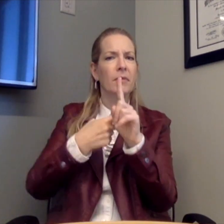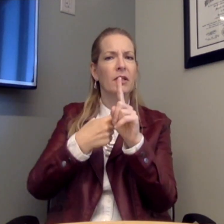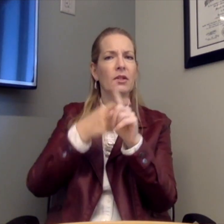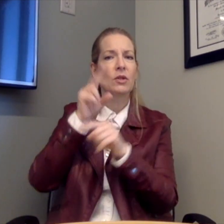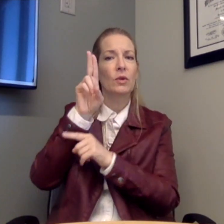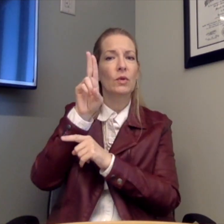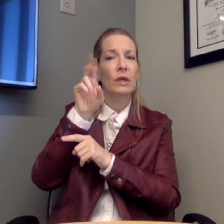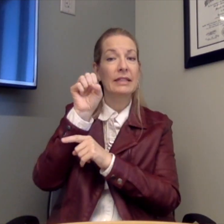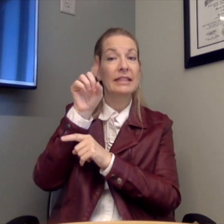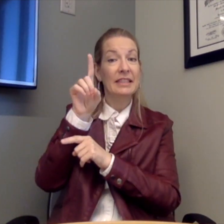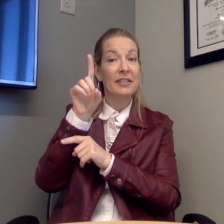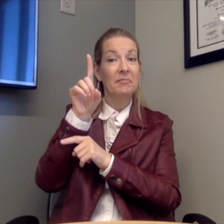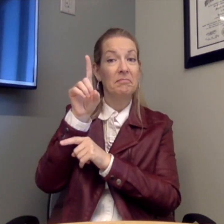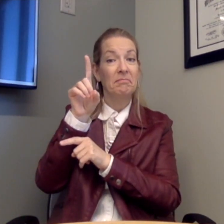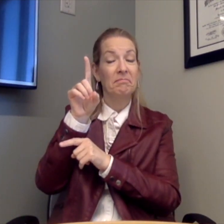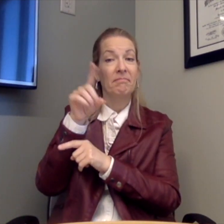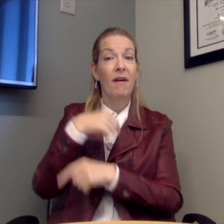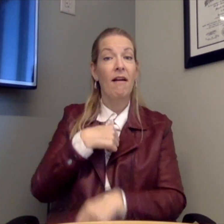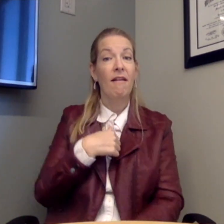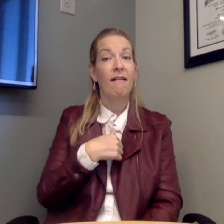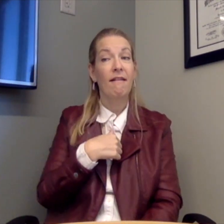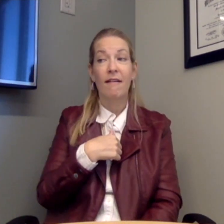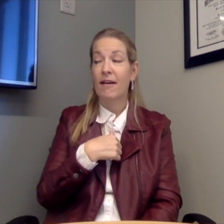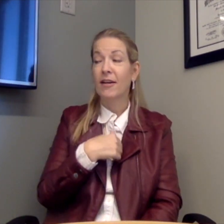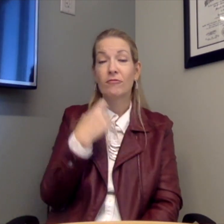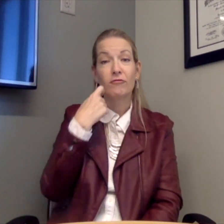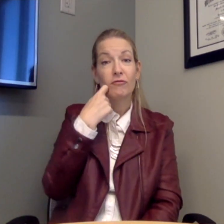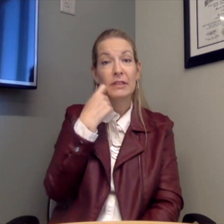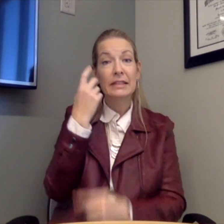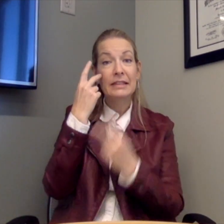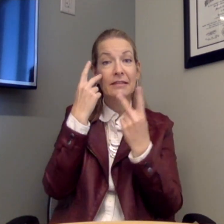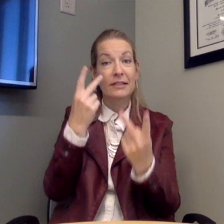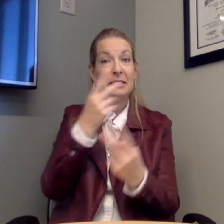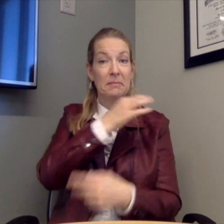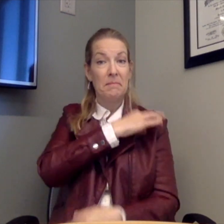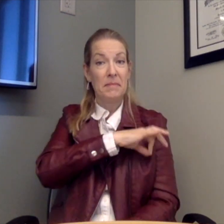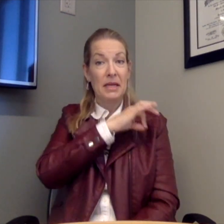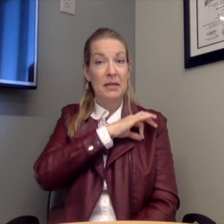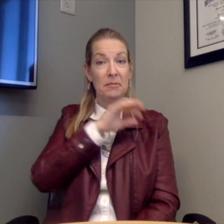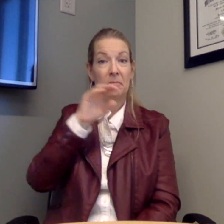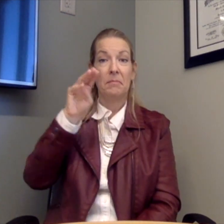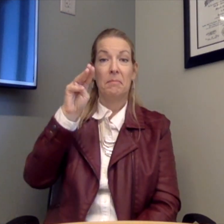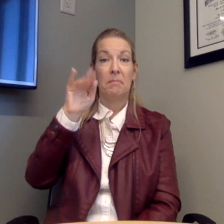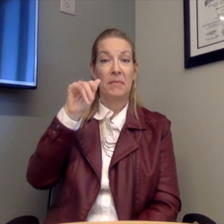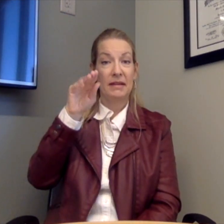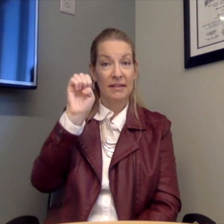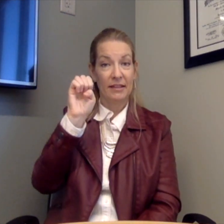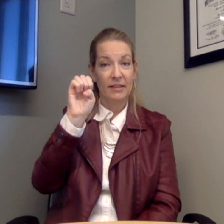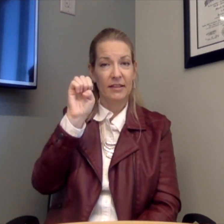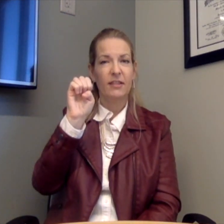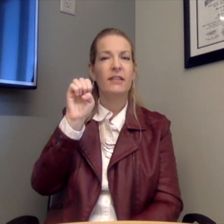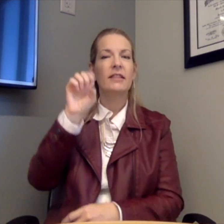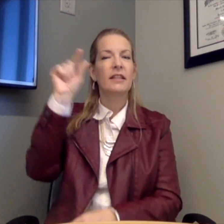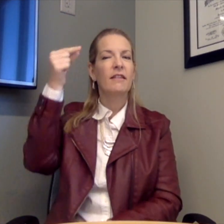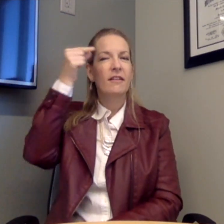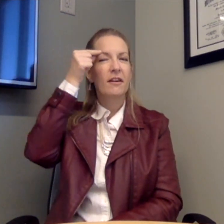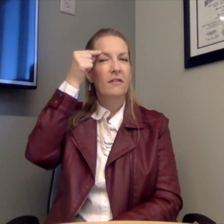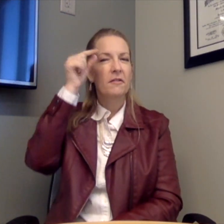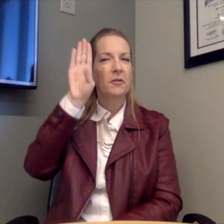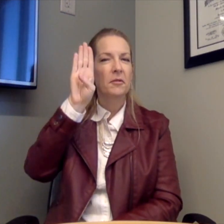happening for this past month at USD. I recently visited Maine, at the Governor